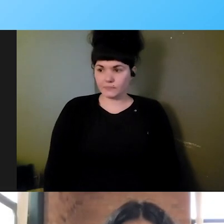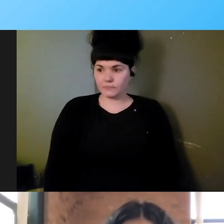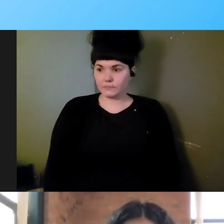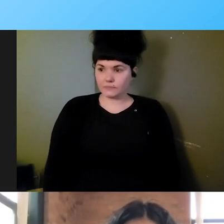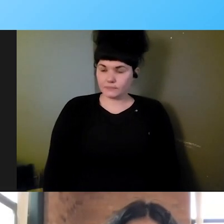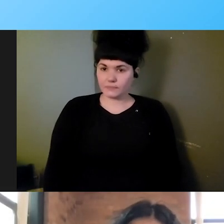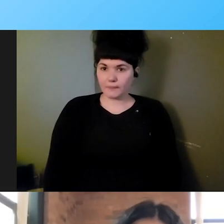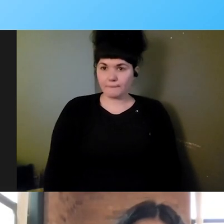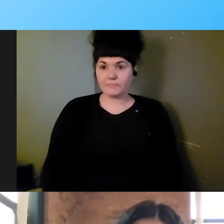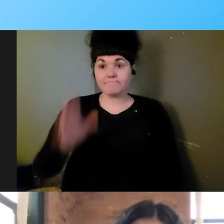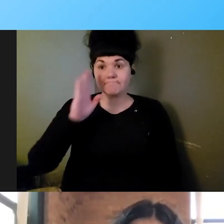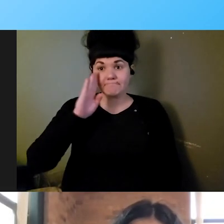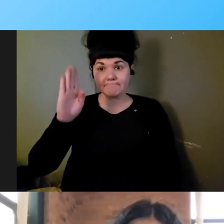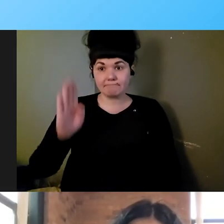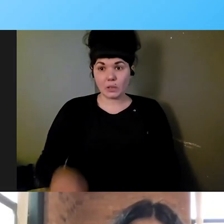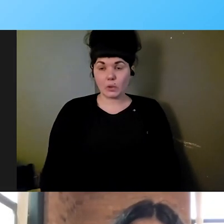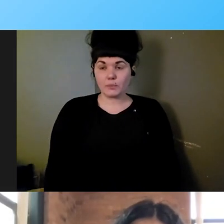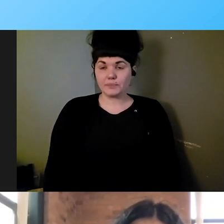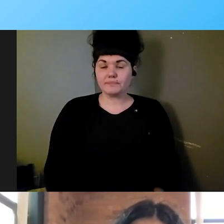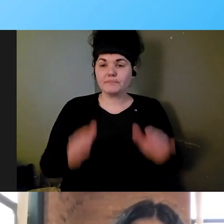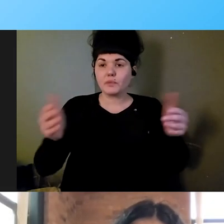Marc: Hello, everyone, and